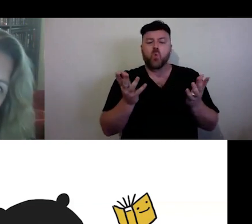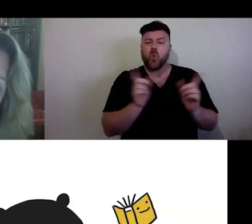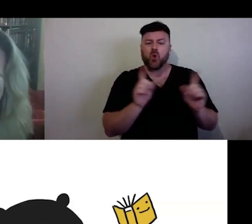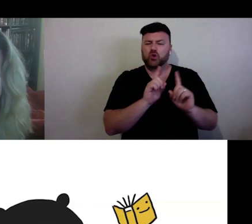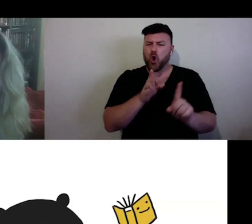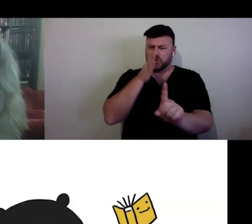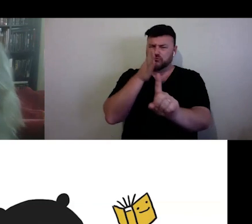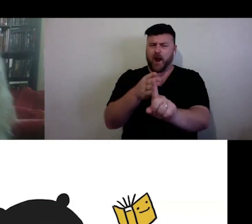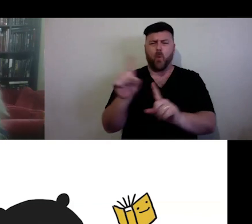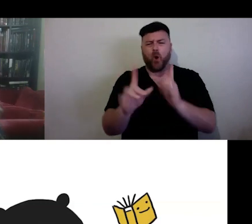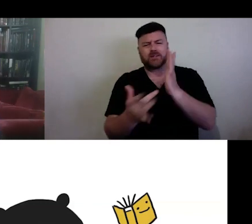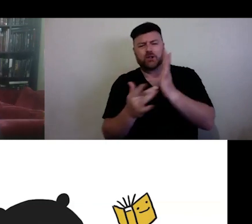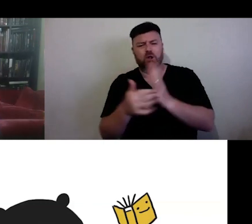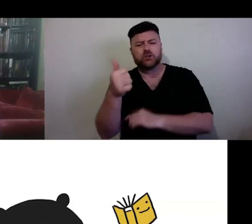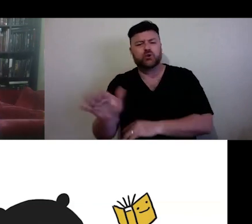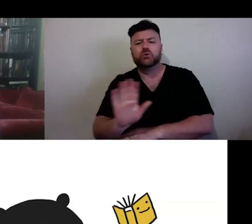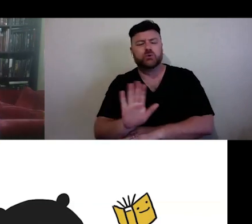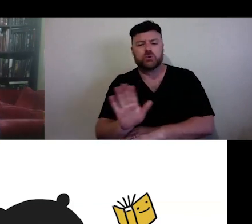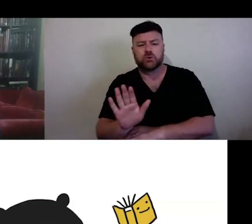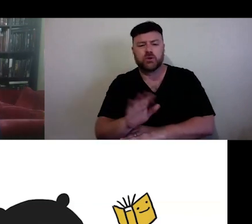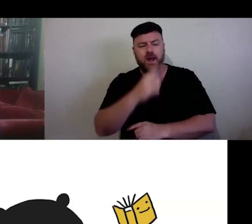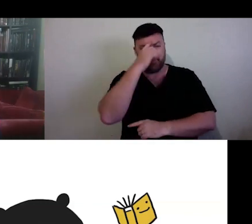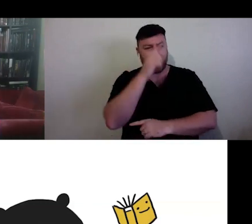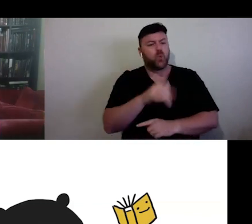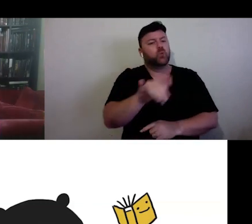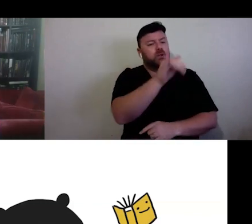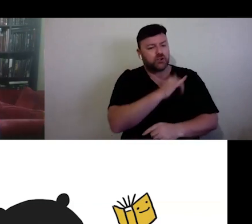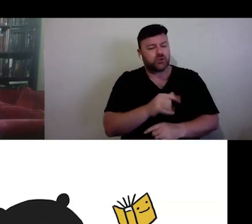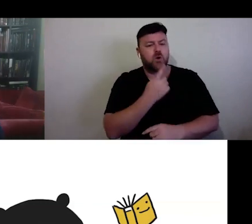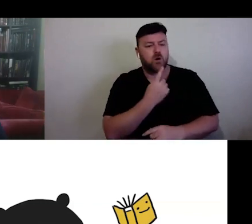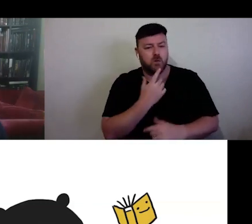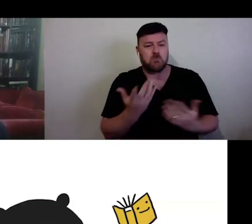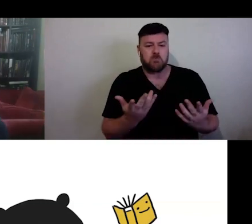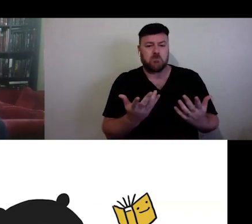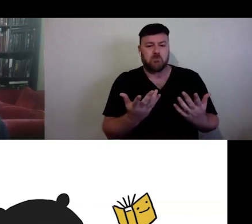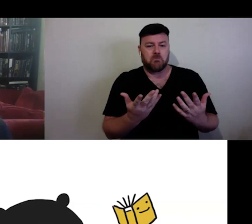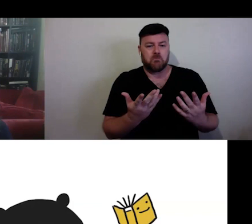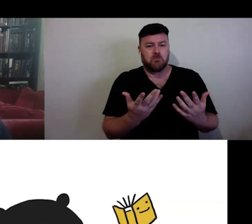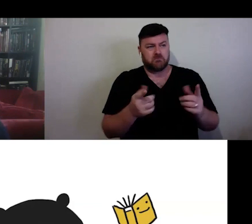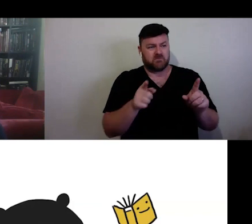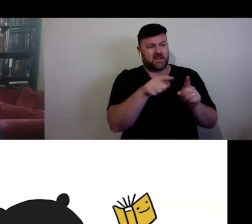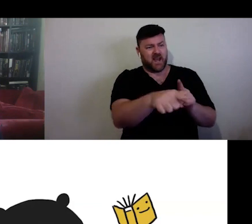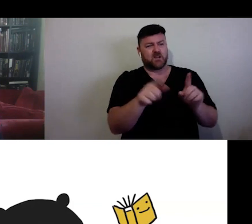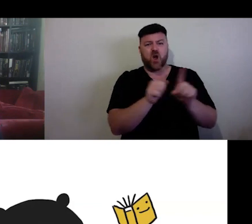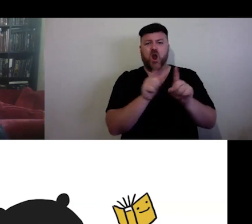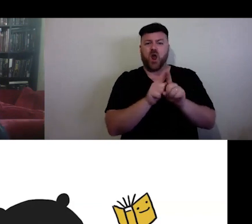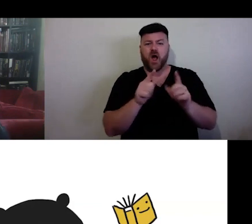themselves. Platforms, like objects, are in Western thinking often